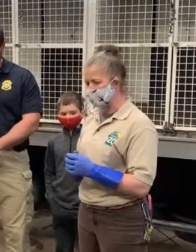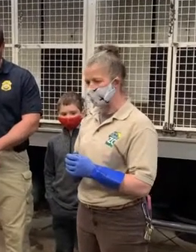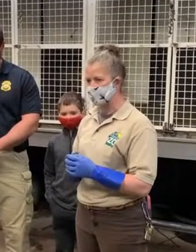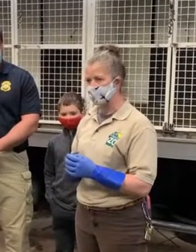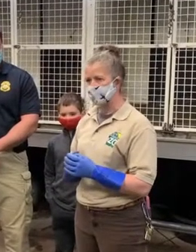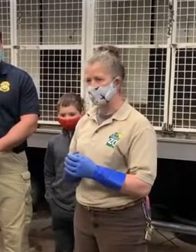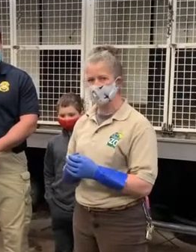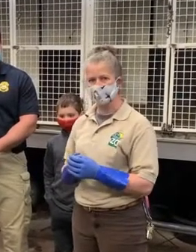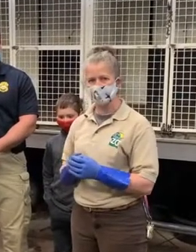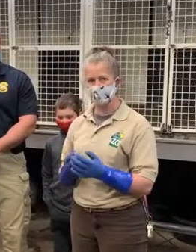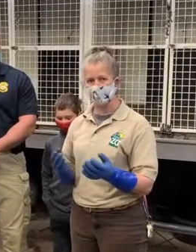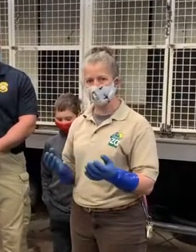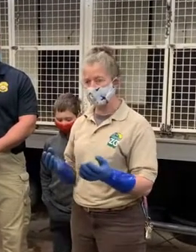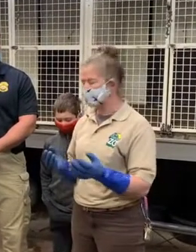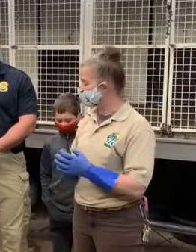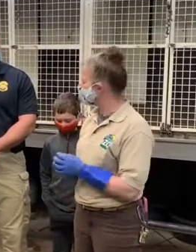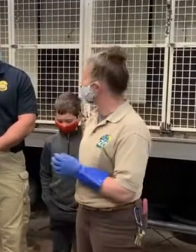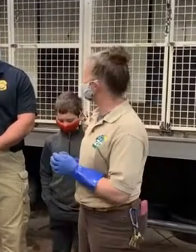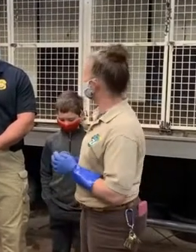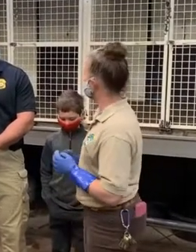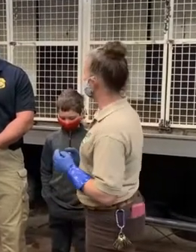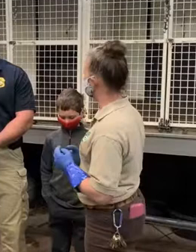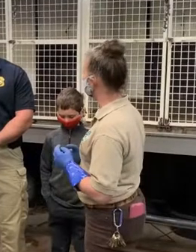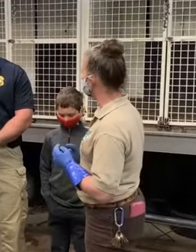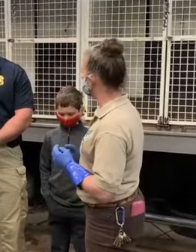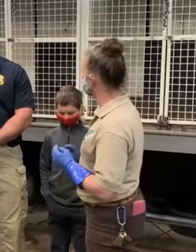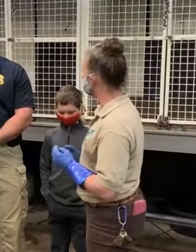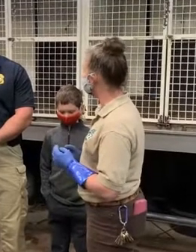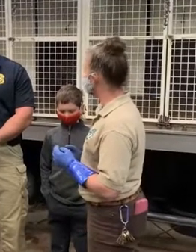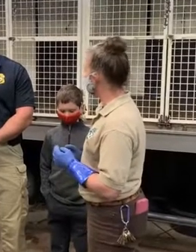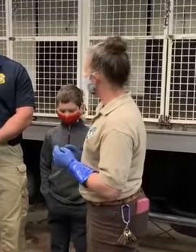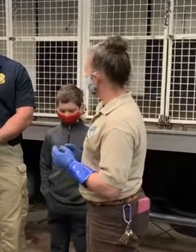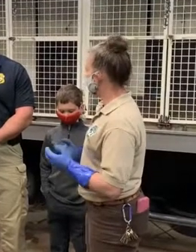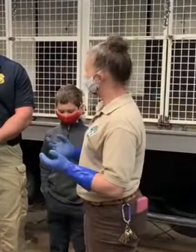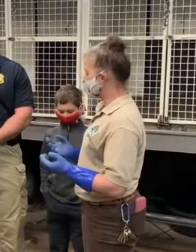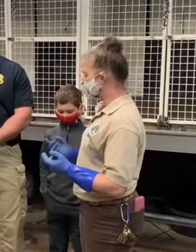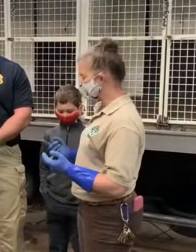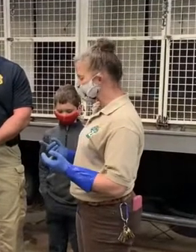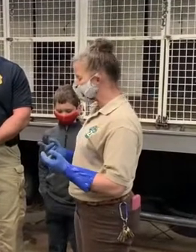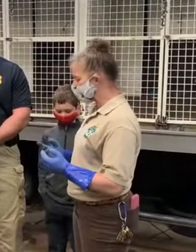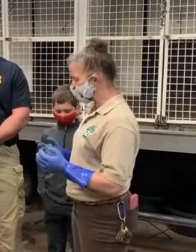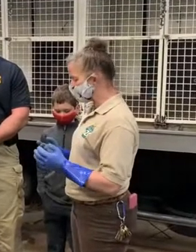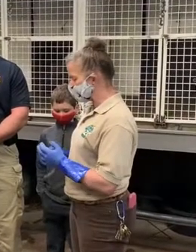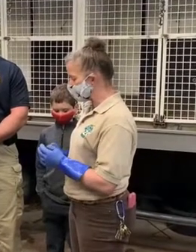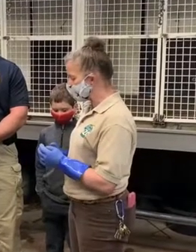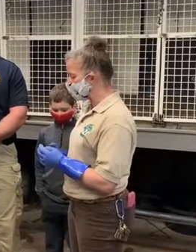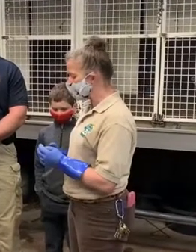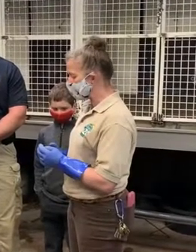is that there's a thing called seal finger, and it's an infection that you can get,